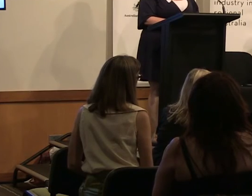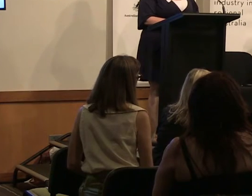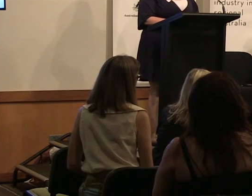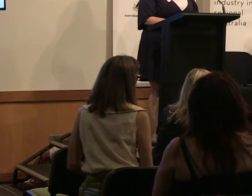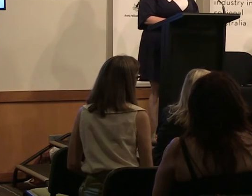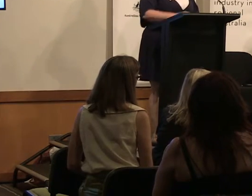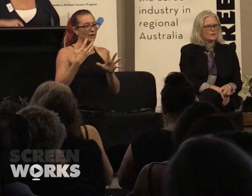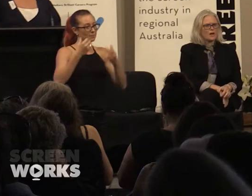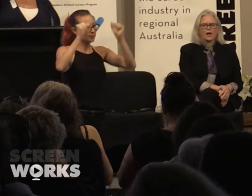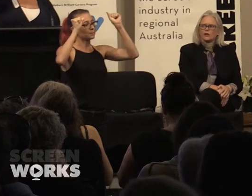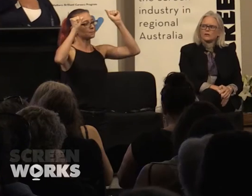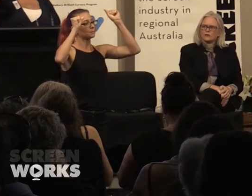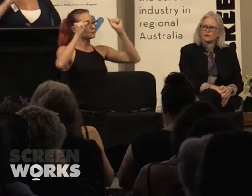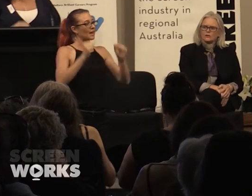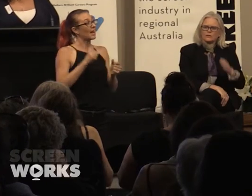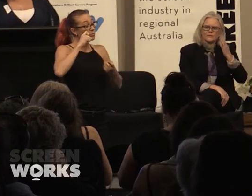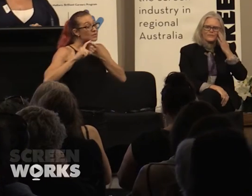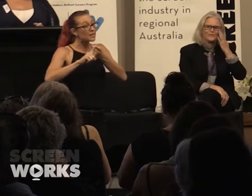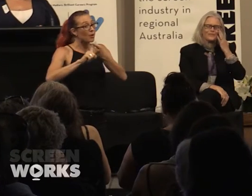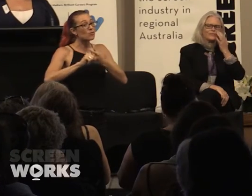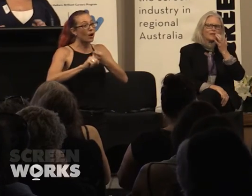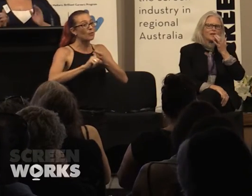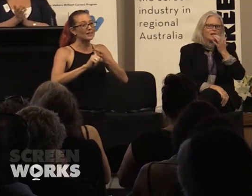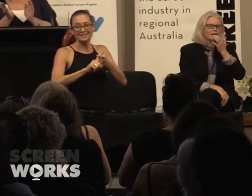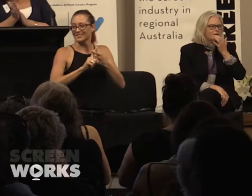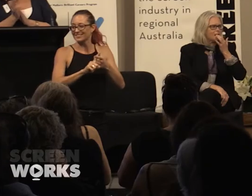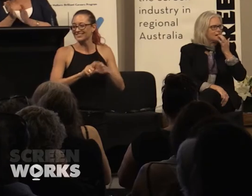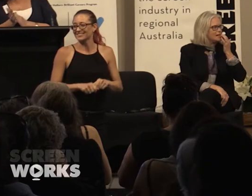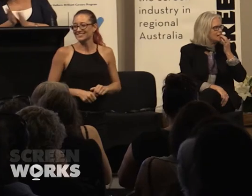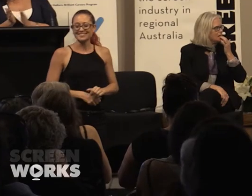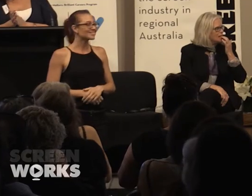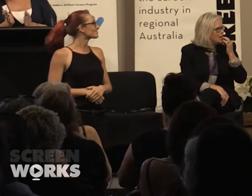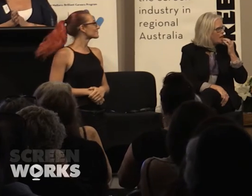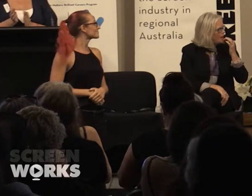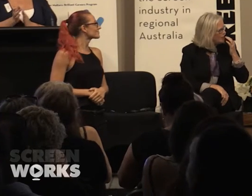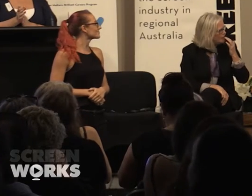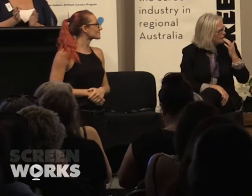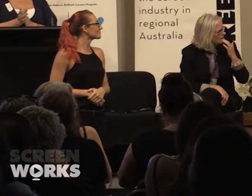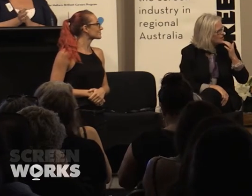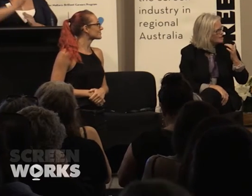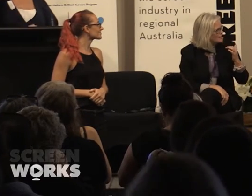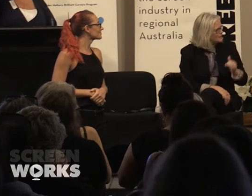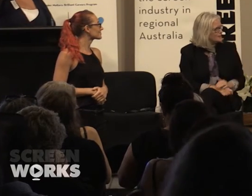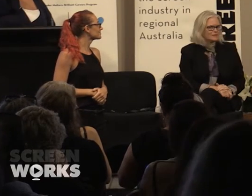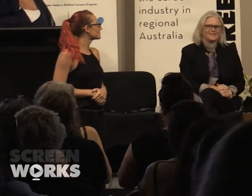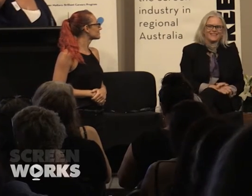off and its going to keep going Gillian, this is just the start.